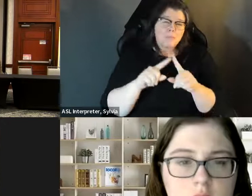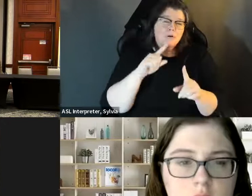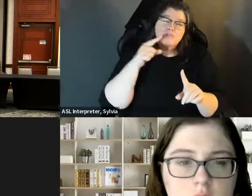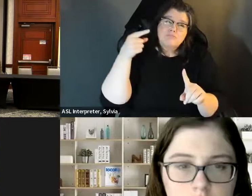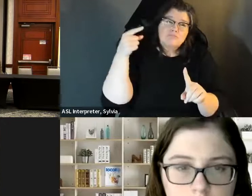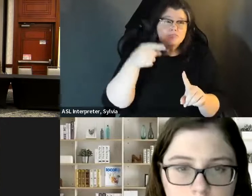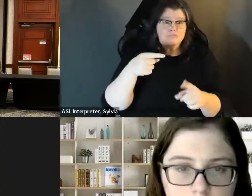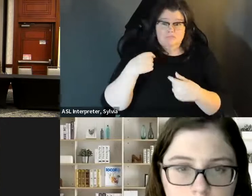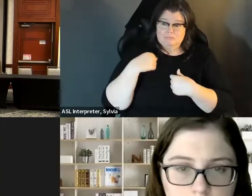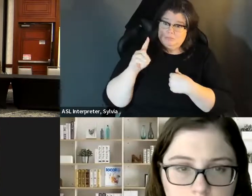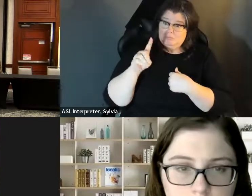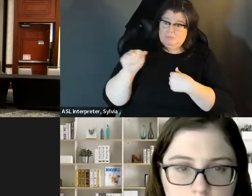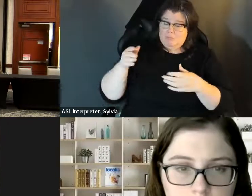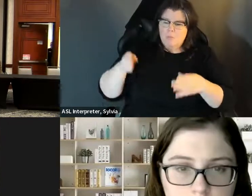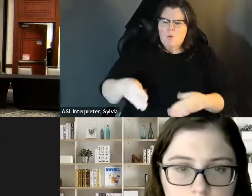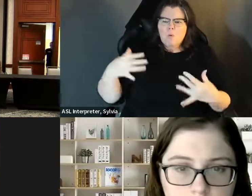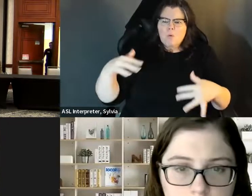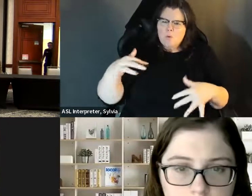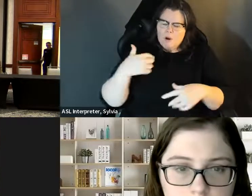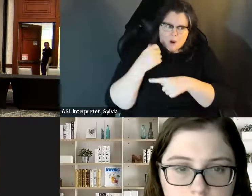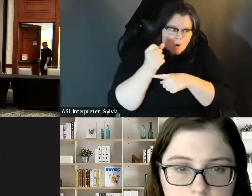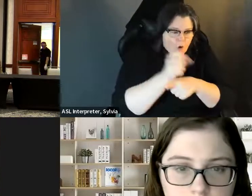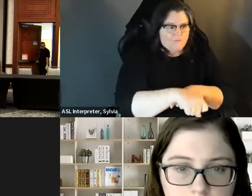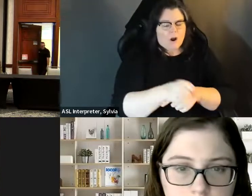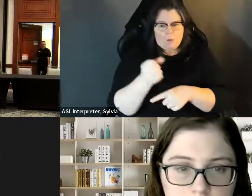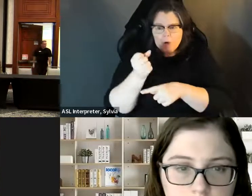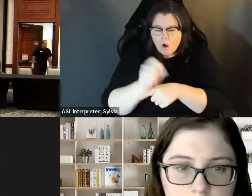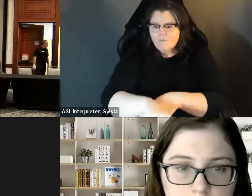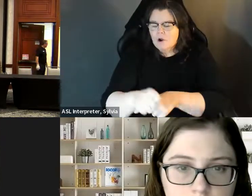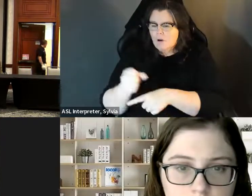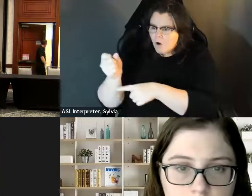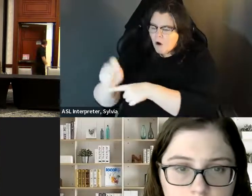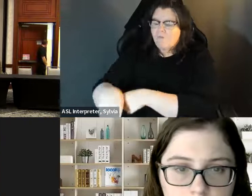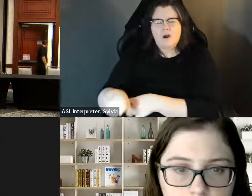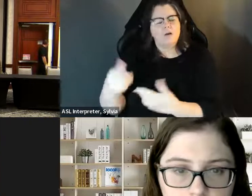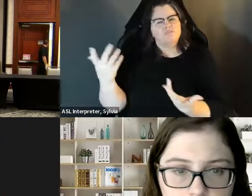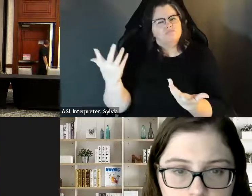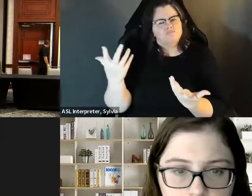And I certainly wasn't, but, you know, the point being is,